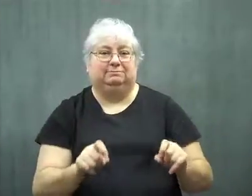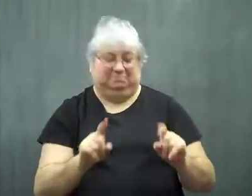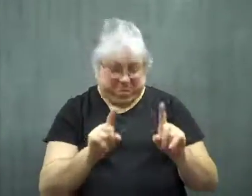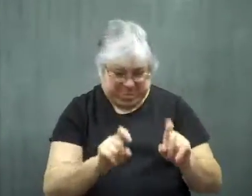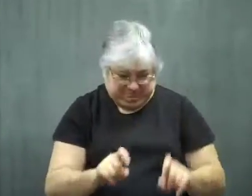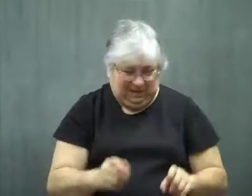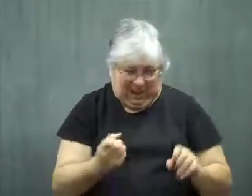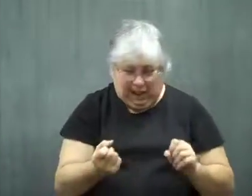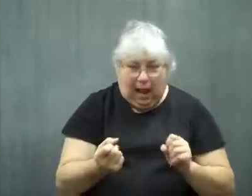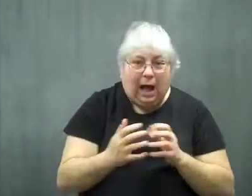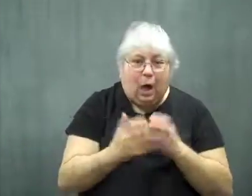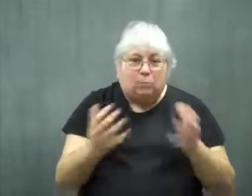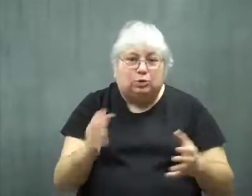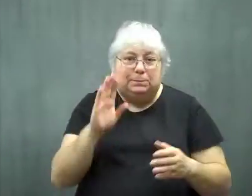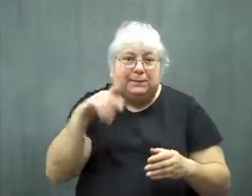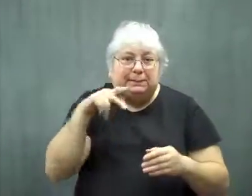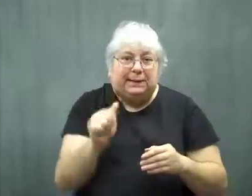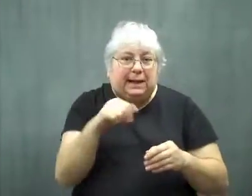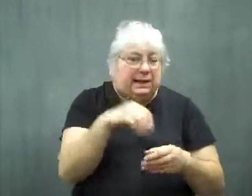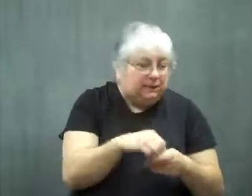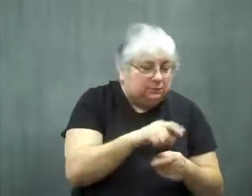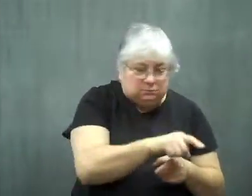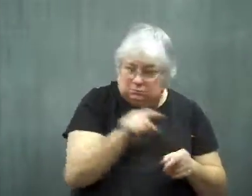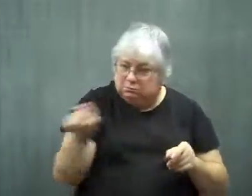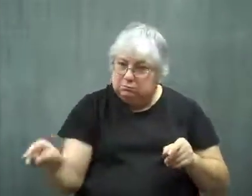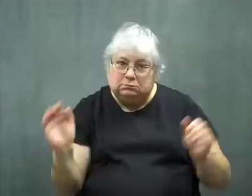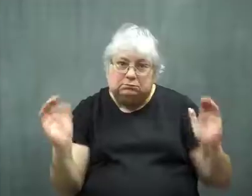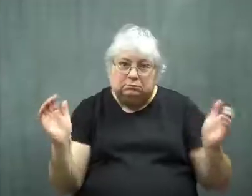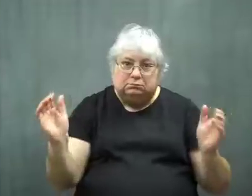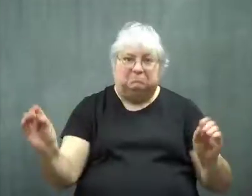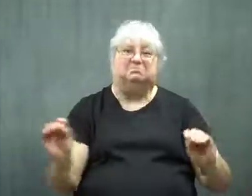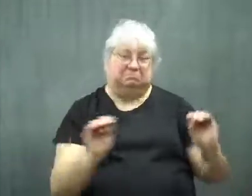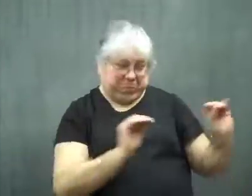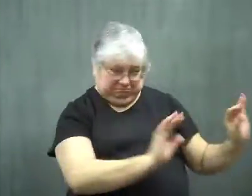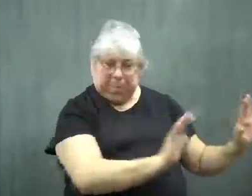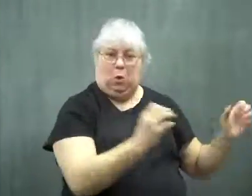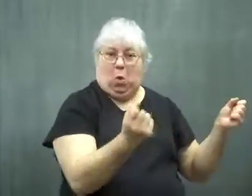The tests measured how much BPA was present in the urine, and the results recorded.